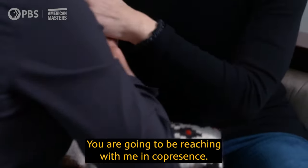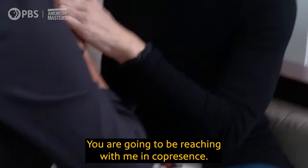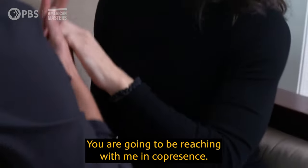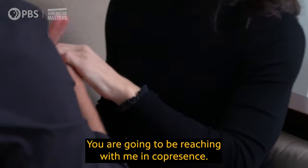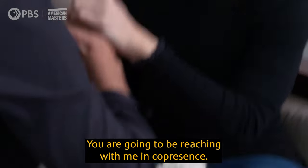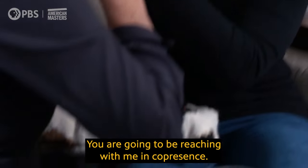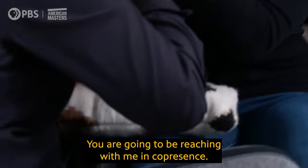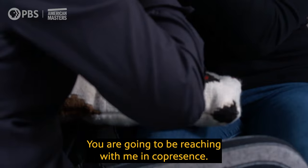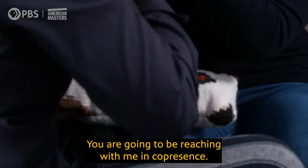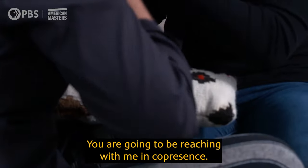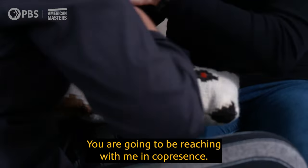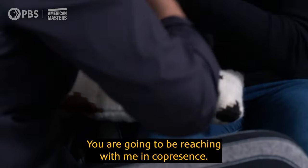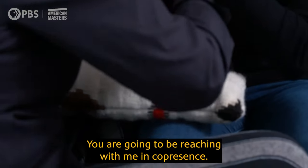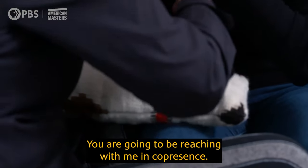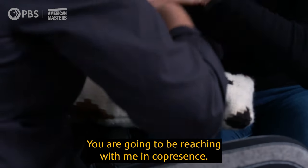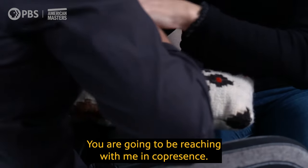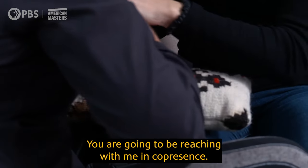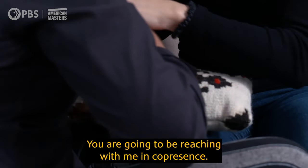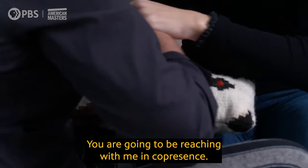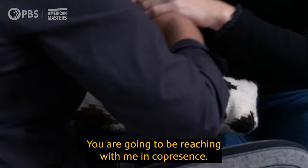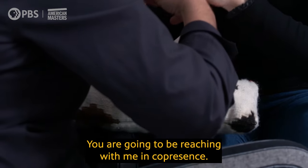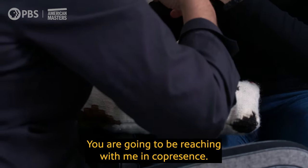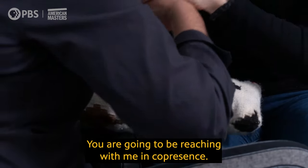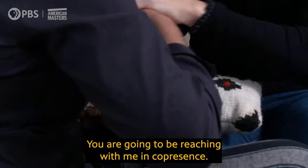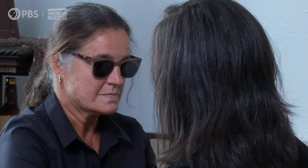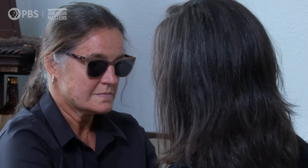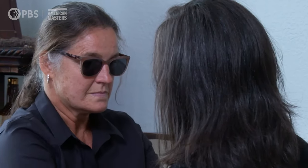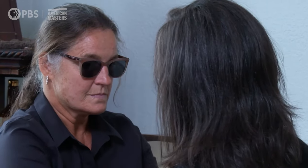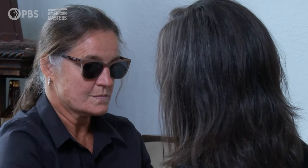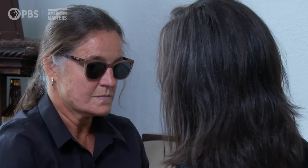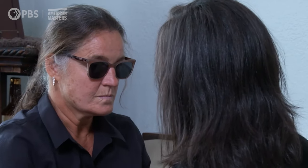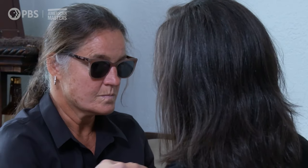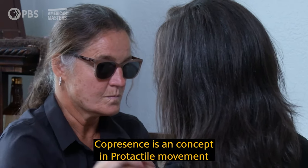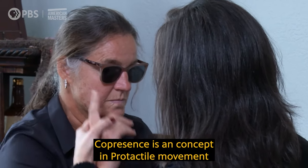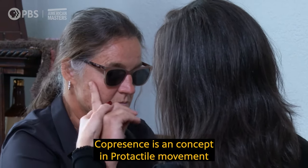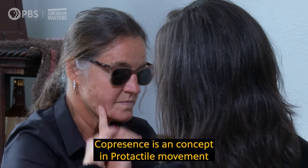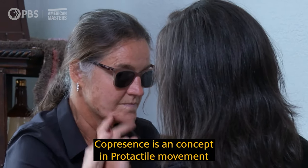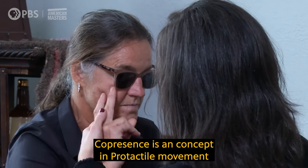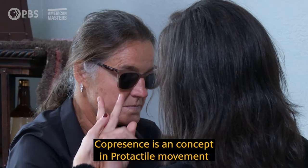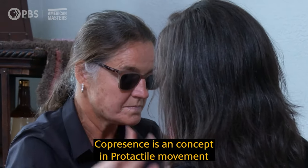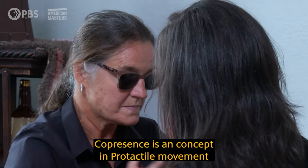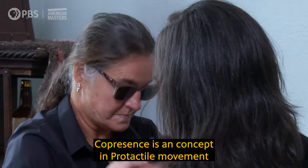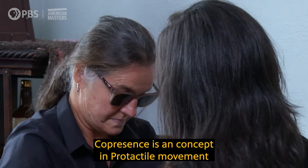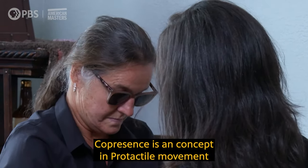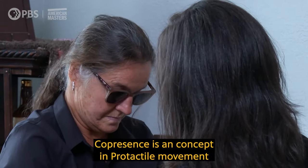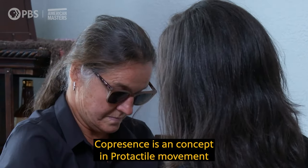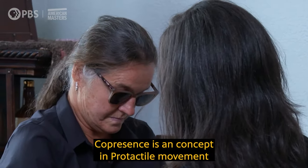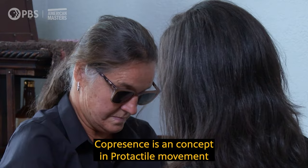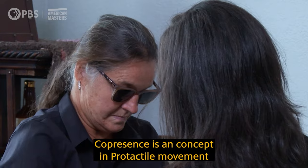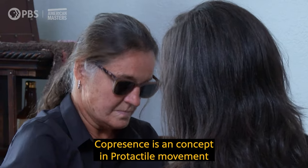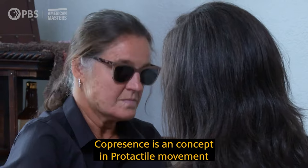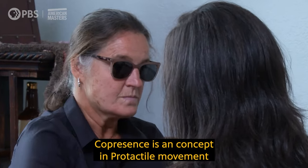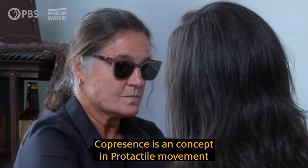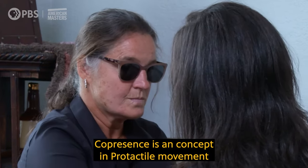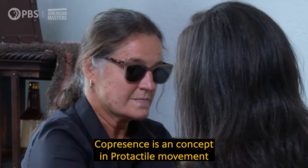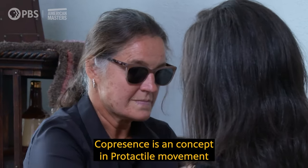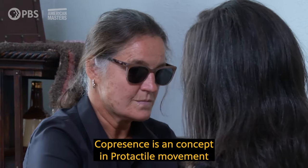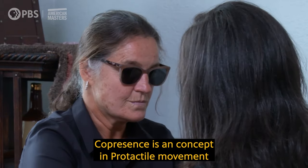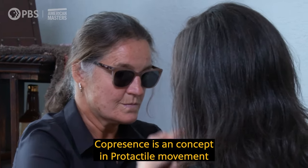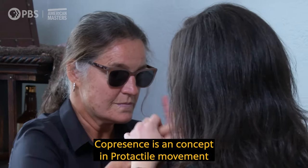You are going to be reaching with me in copresence. Copresence is an concept in Protactile movement